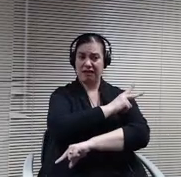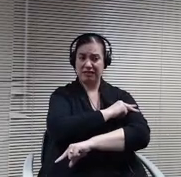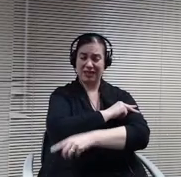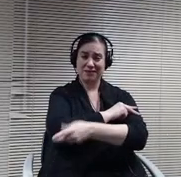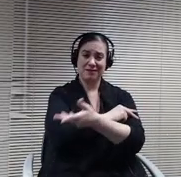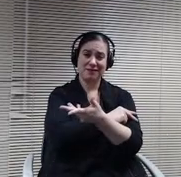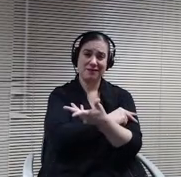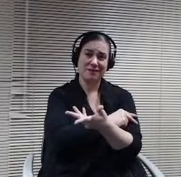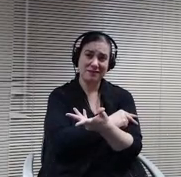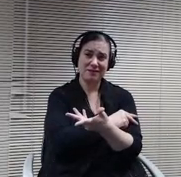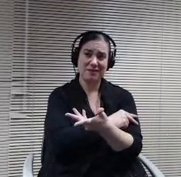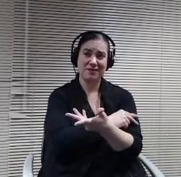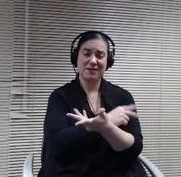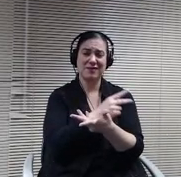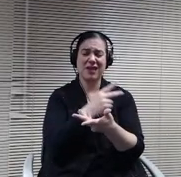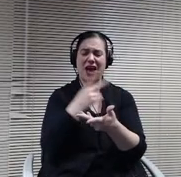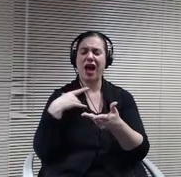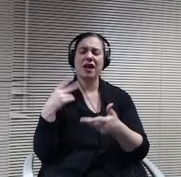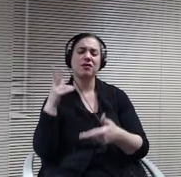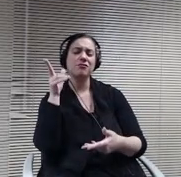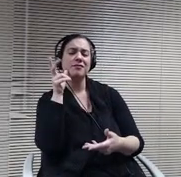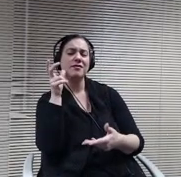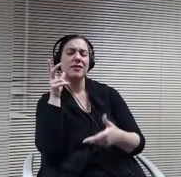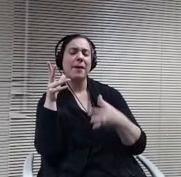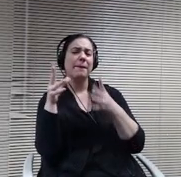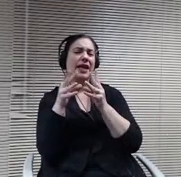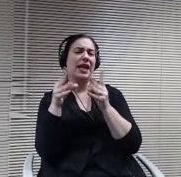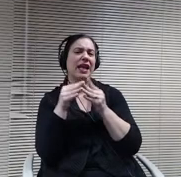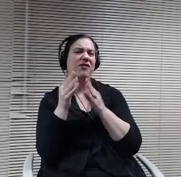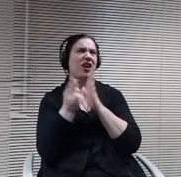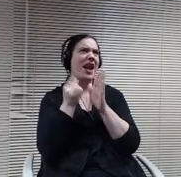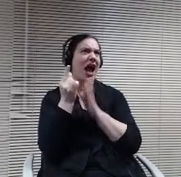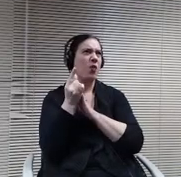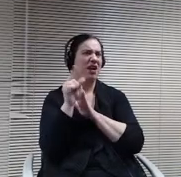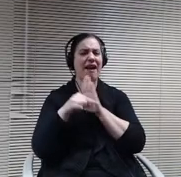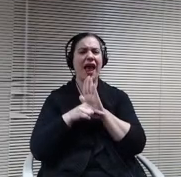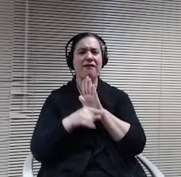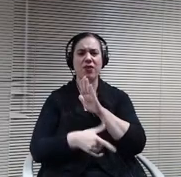on a meeting for an hour this morning or hour and a half and I